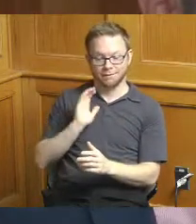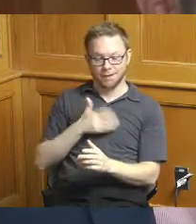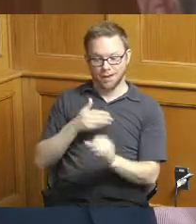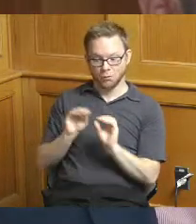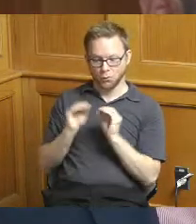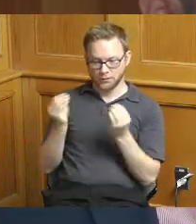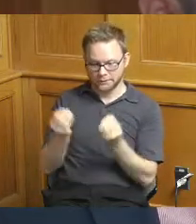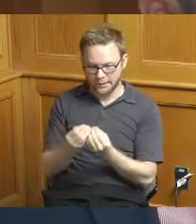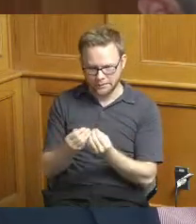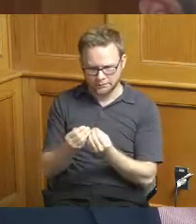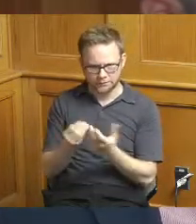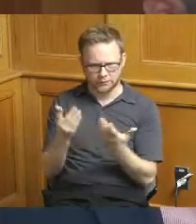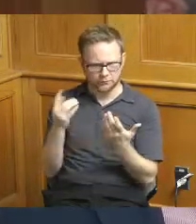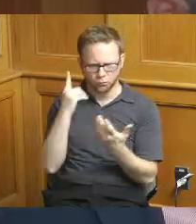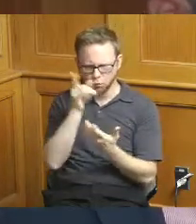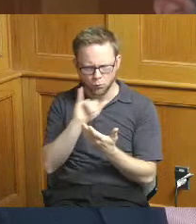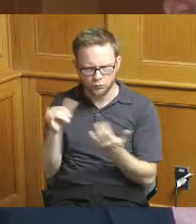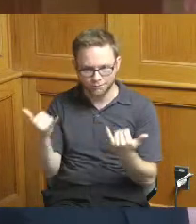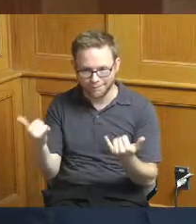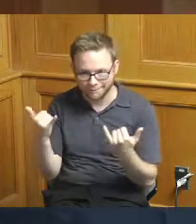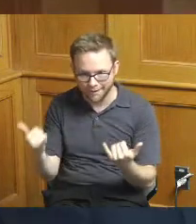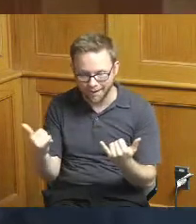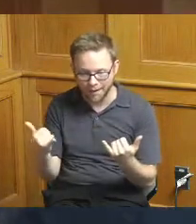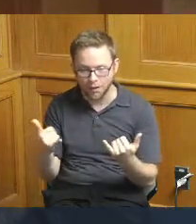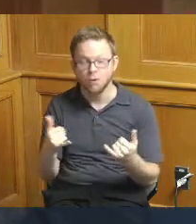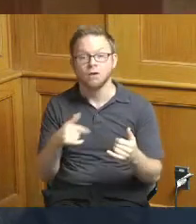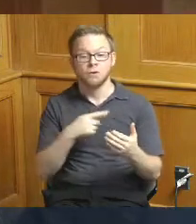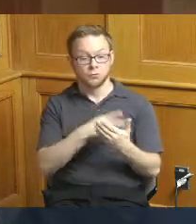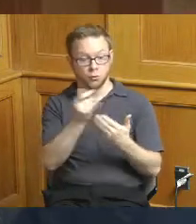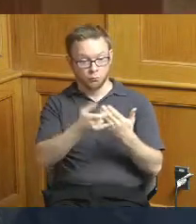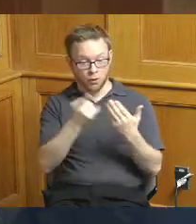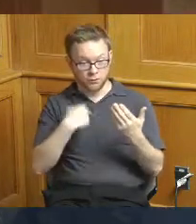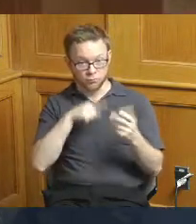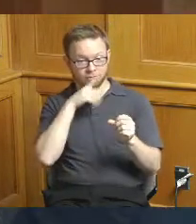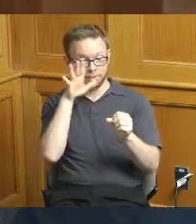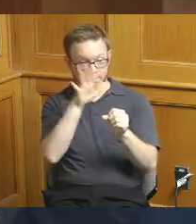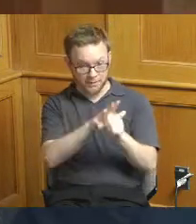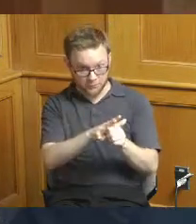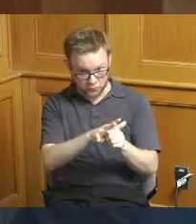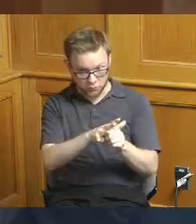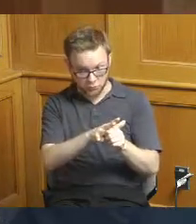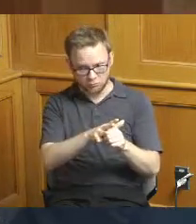by way of what we've dedicated ourselves to do and and what we've literally committed to do by